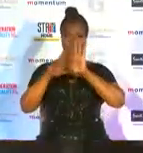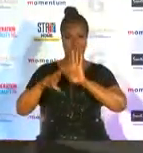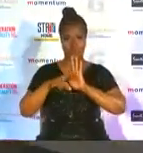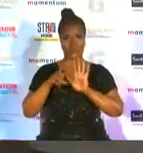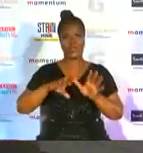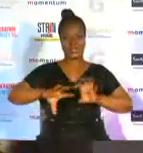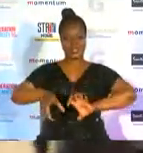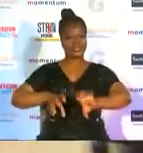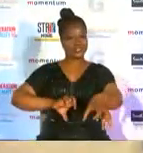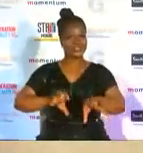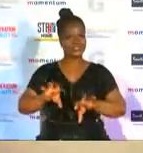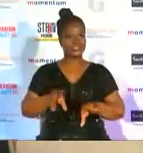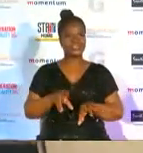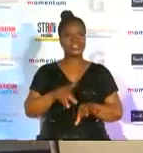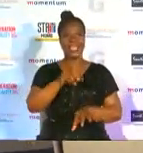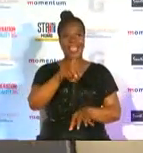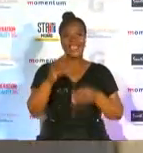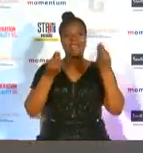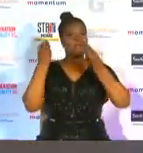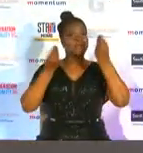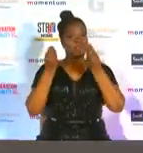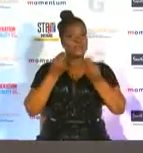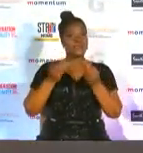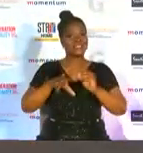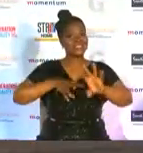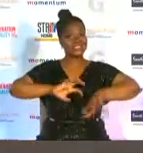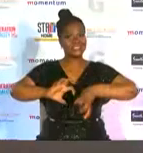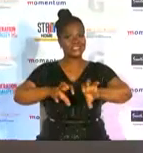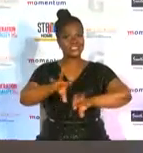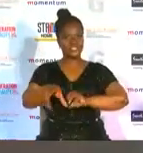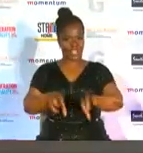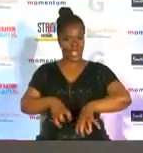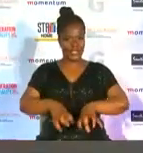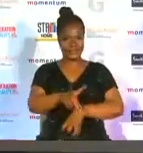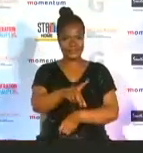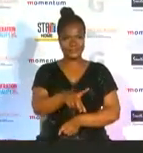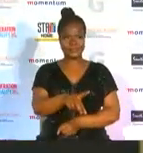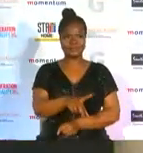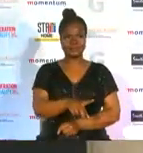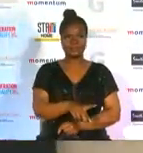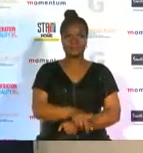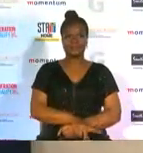famous dj for tonight she has met al and she's on the ones and twos just look